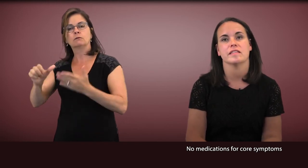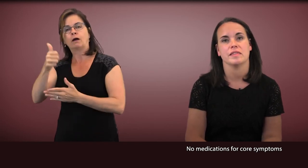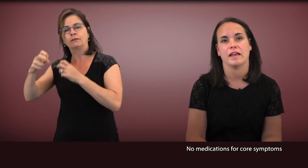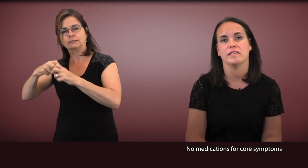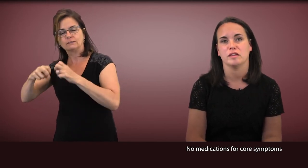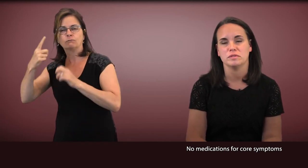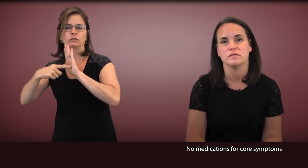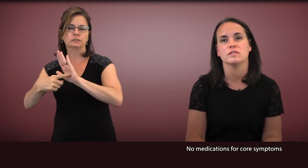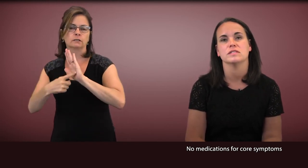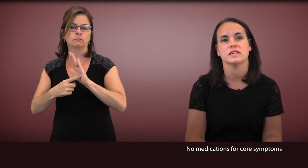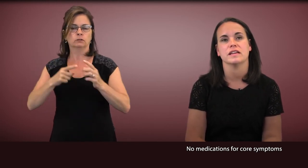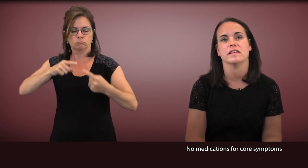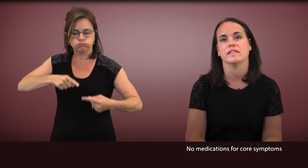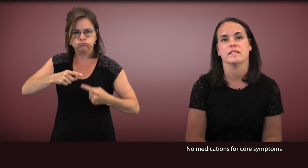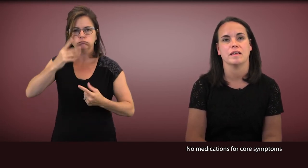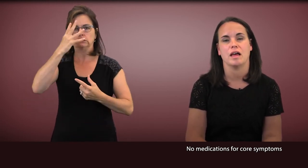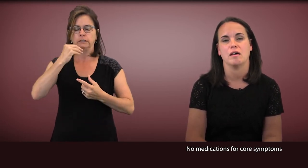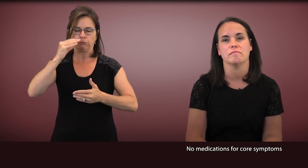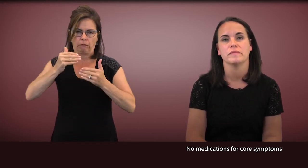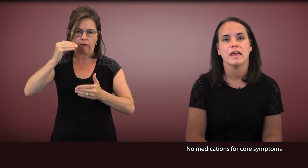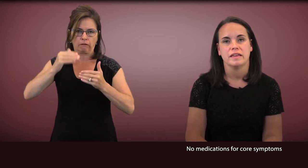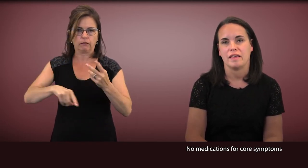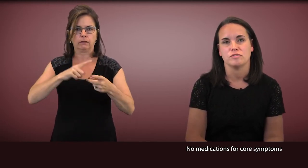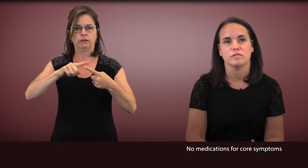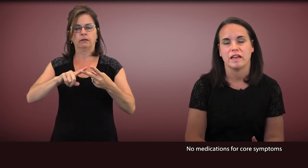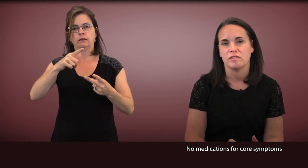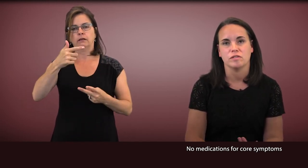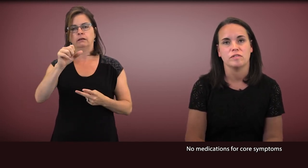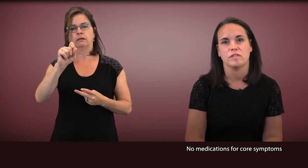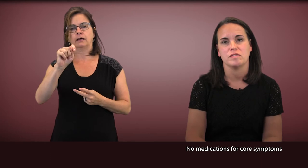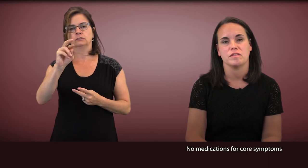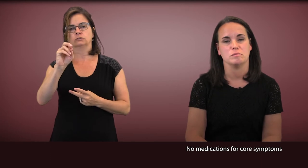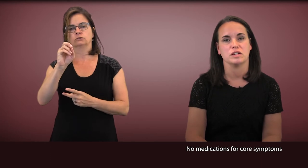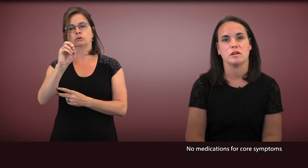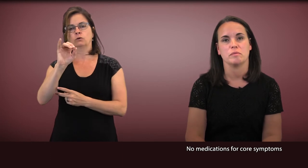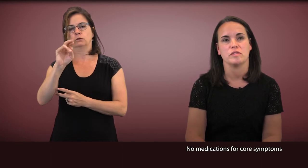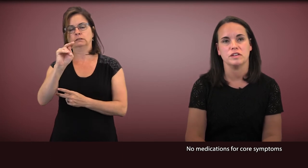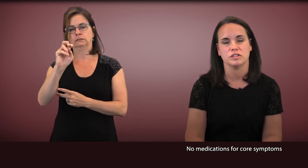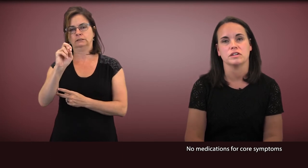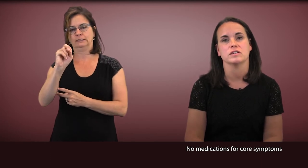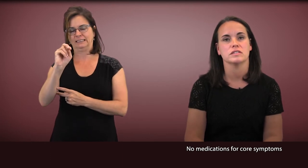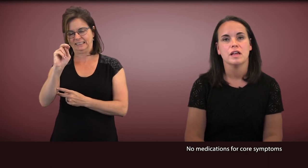like sleep difficulties, gastrointestinal symptoms, seizures,